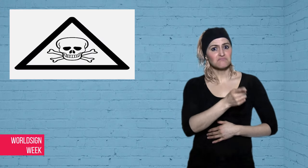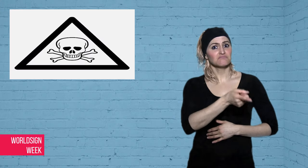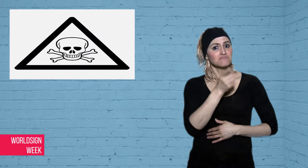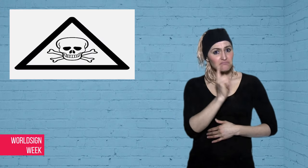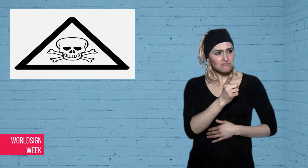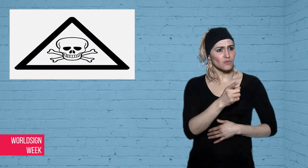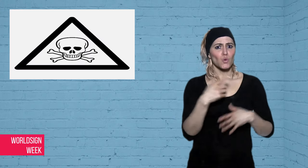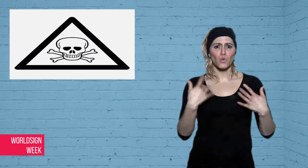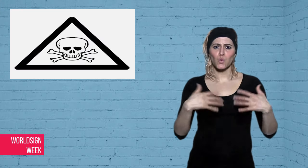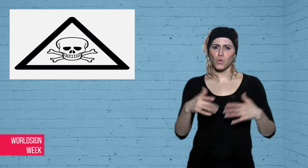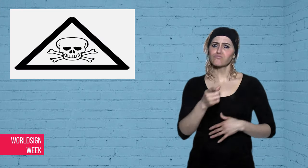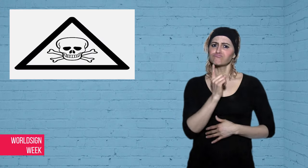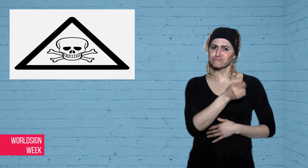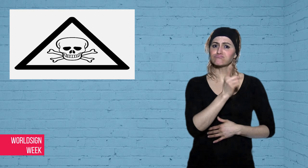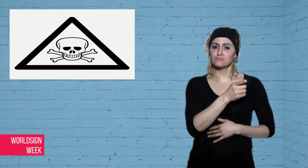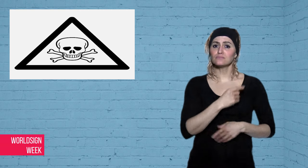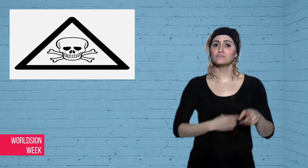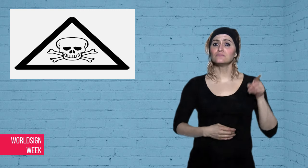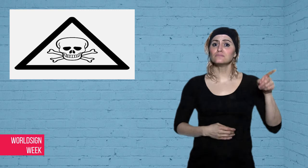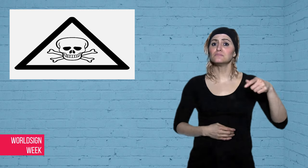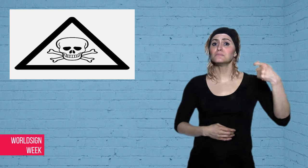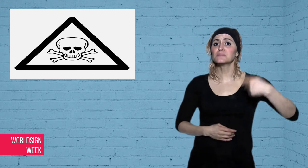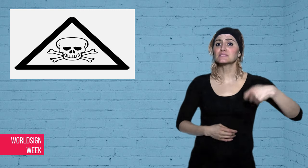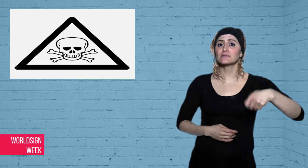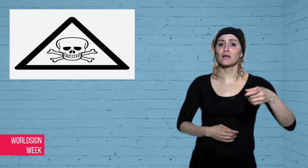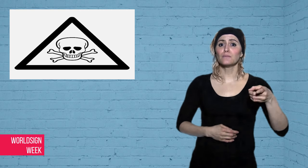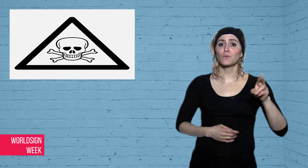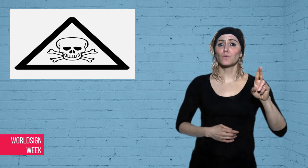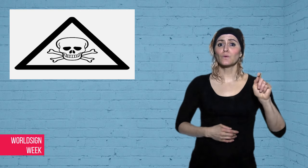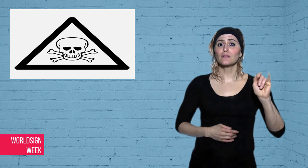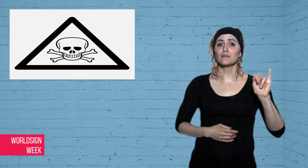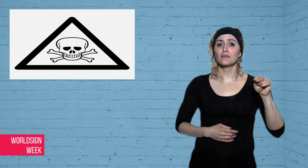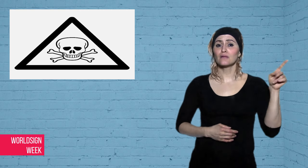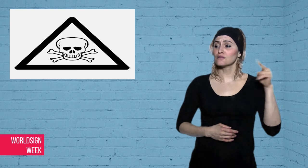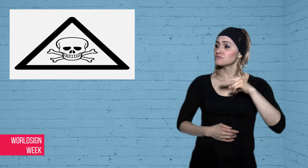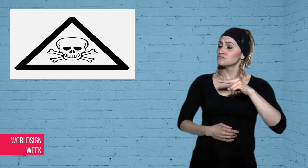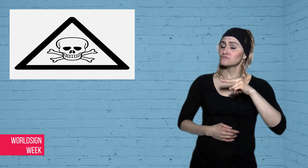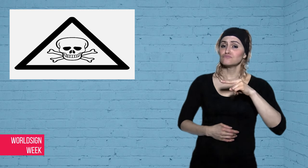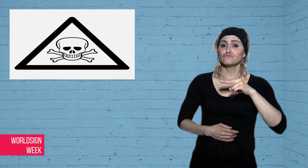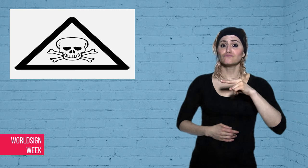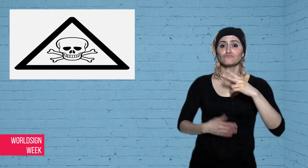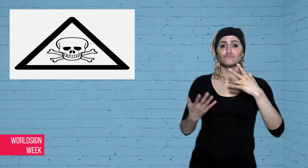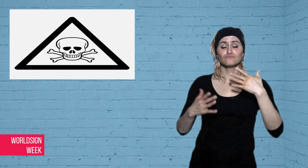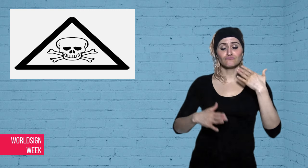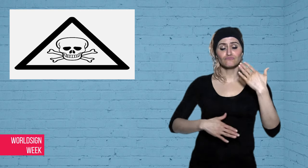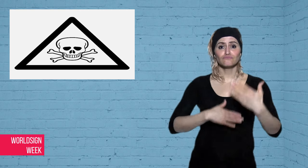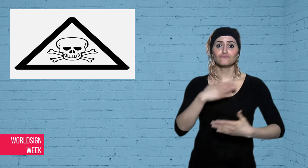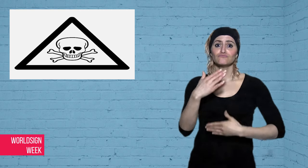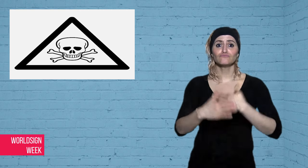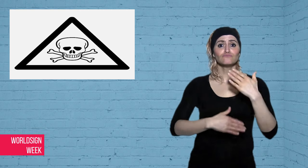that under his steady and ironclad